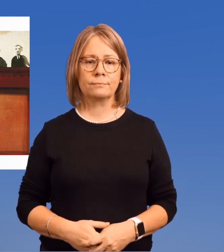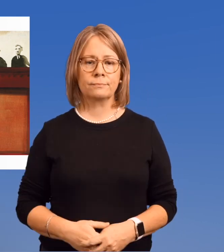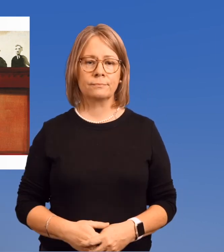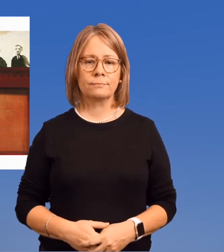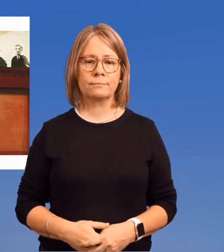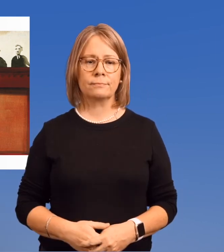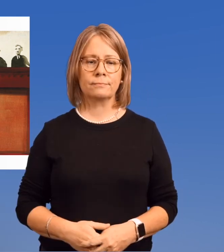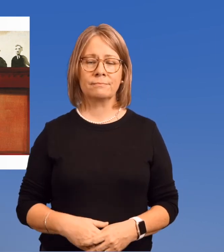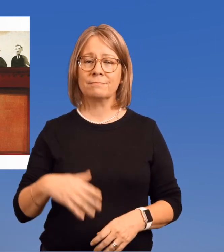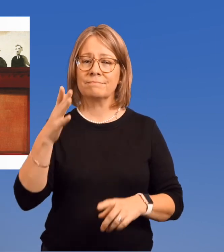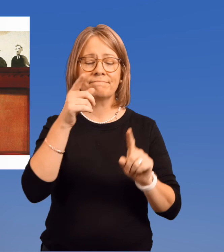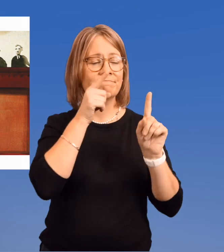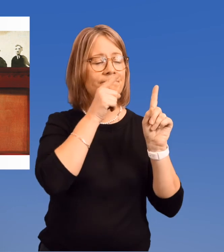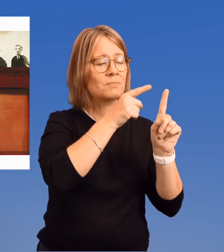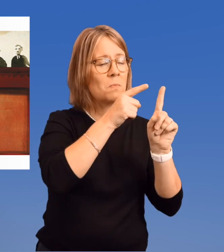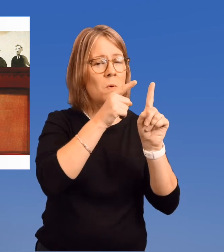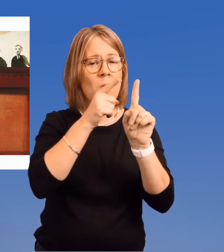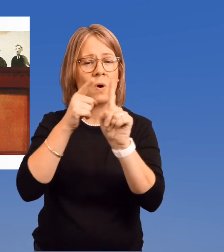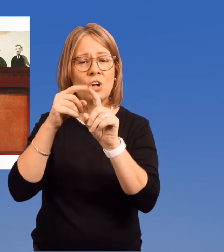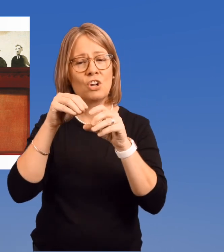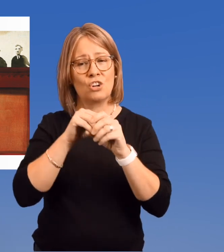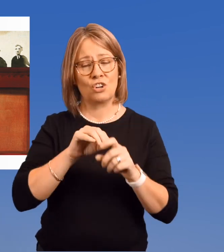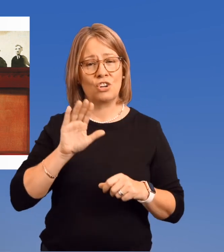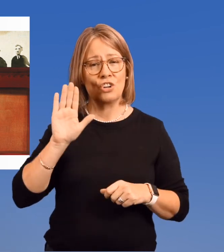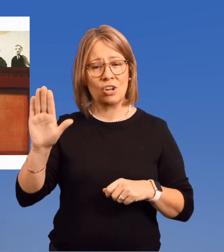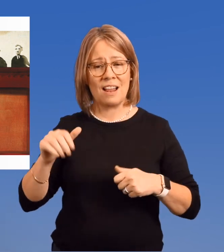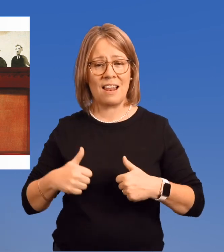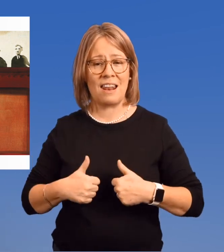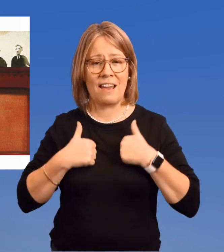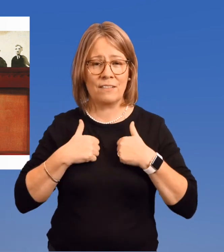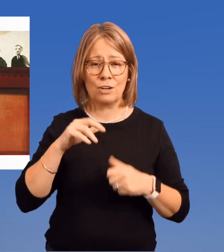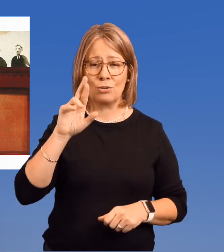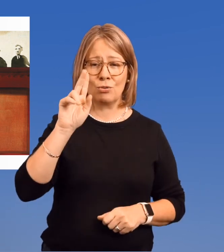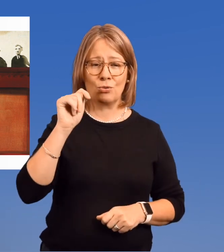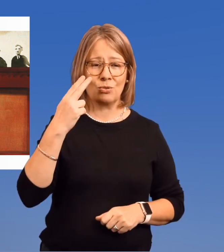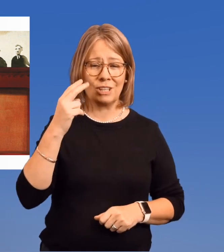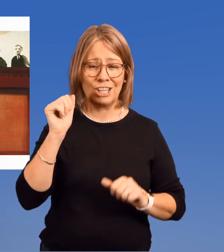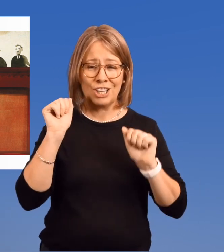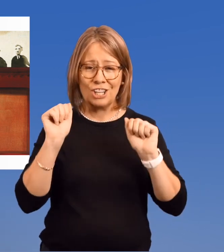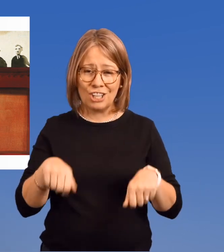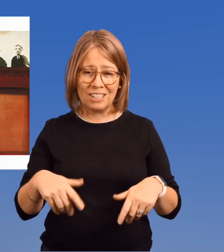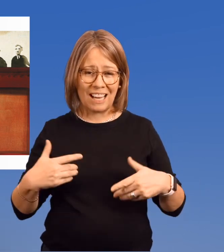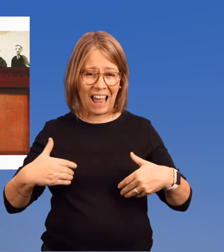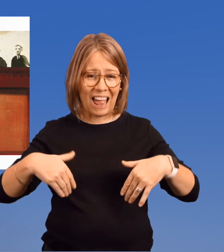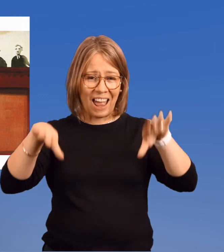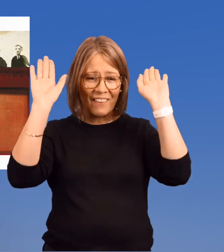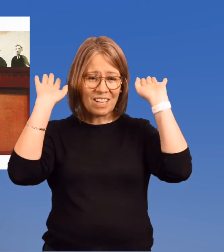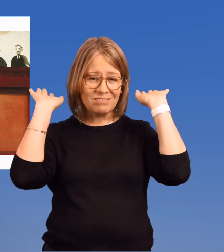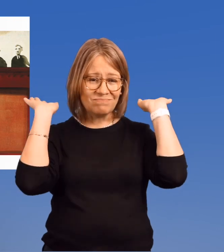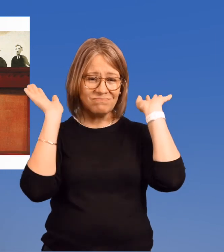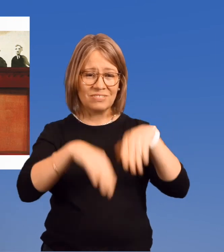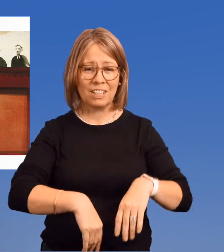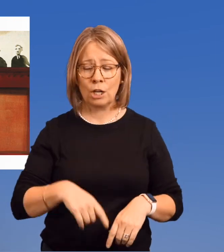At any number of points in her life, Ruth could have given up.